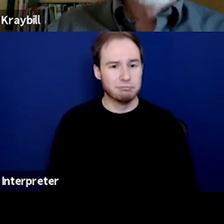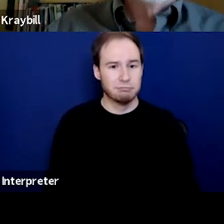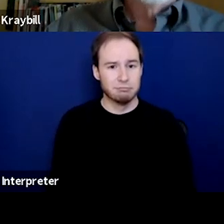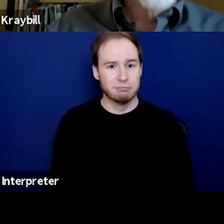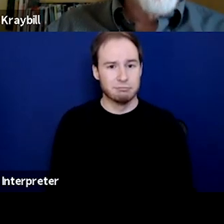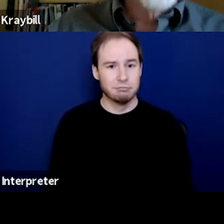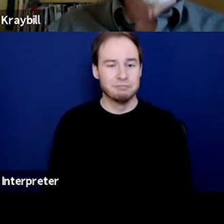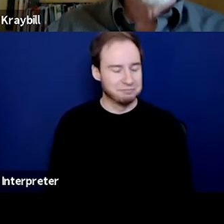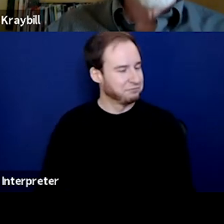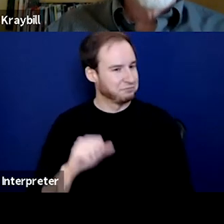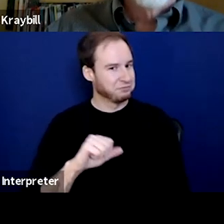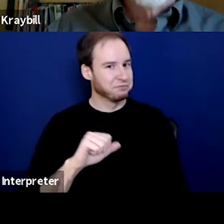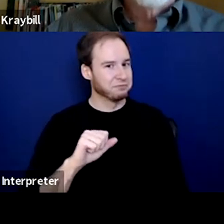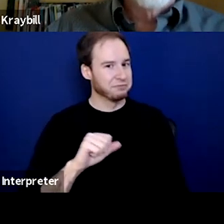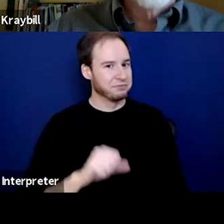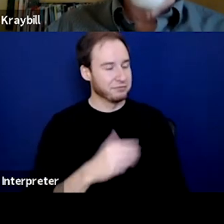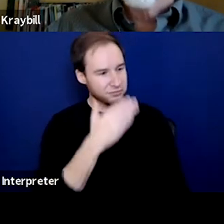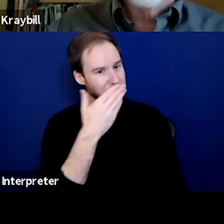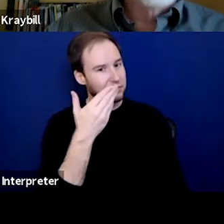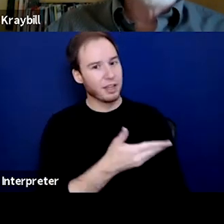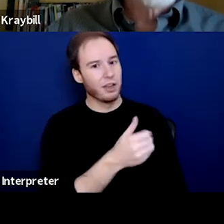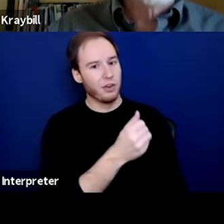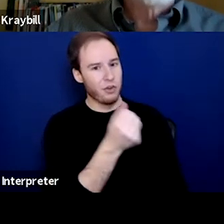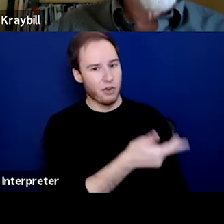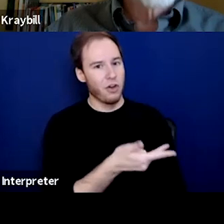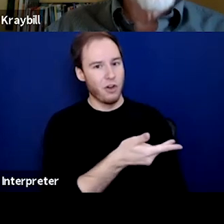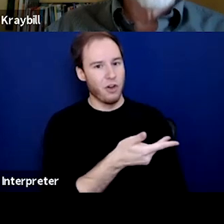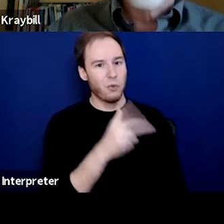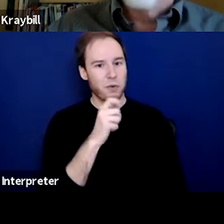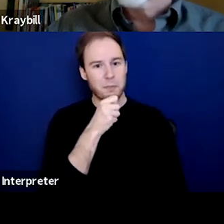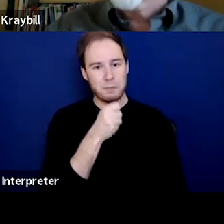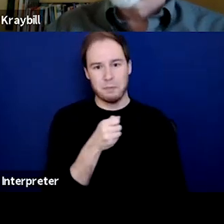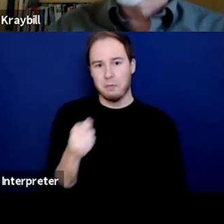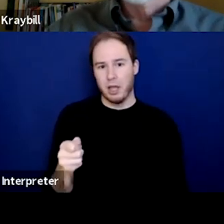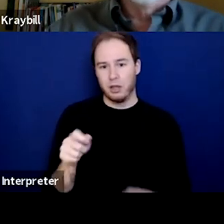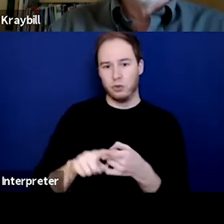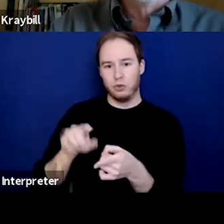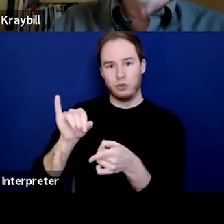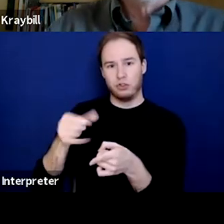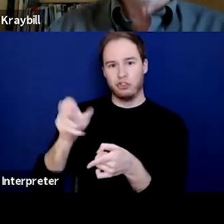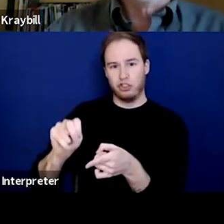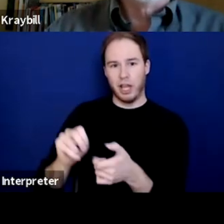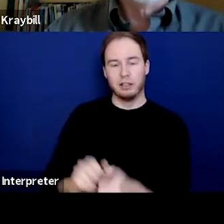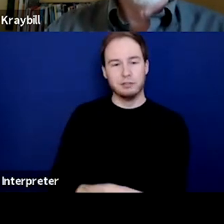[Ken] Indeed. Thank you all. Jen, I'm gonna pass it back to you. [Jen] Yeah, thank you so much.